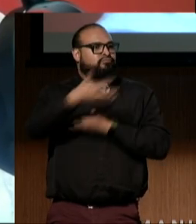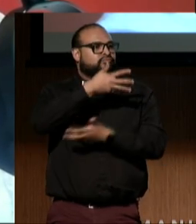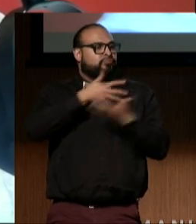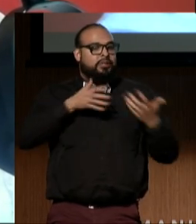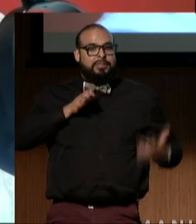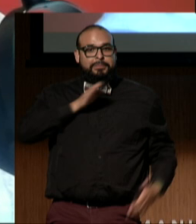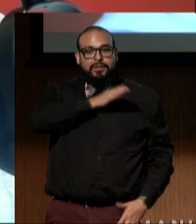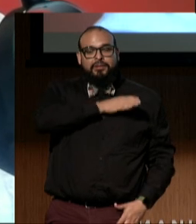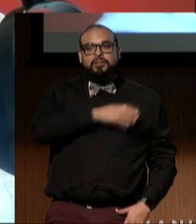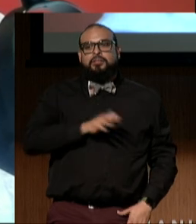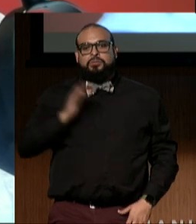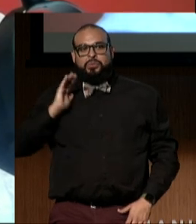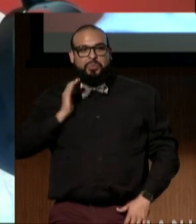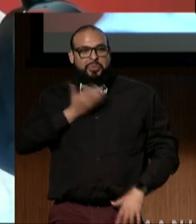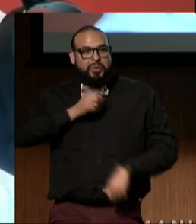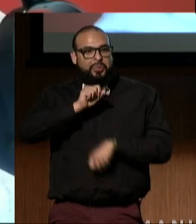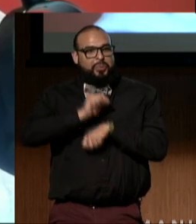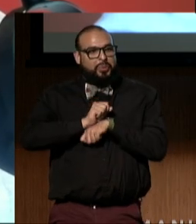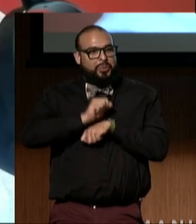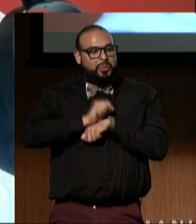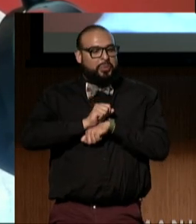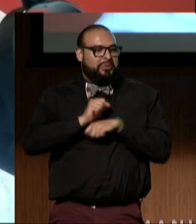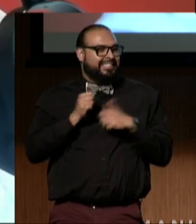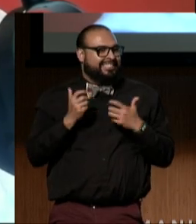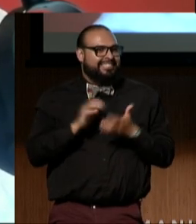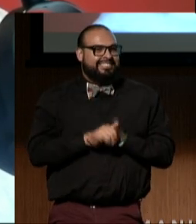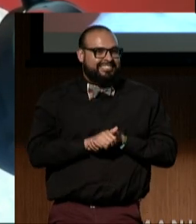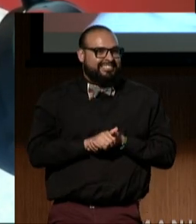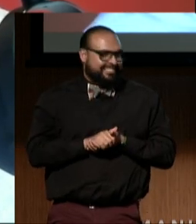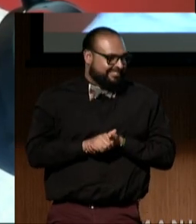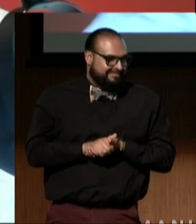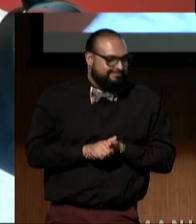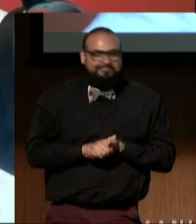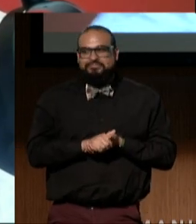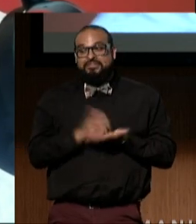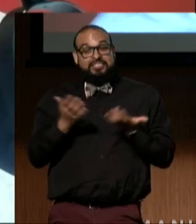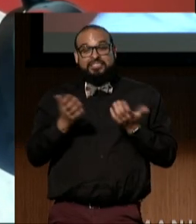the work we were doing, and especially being able